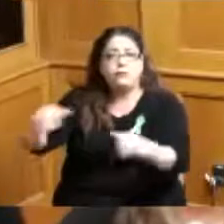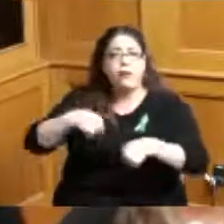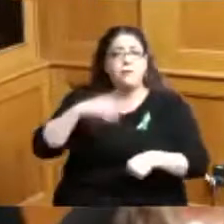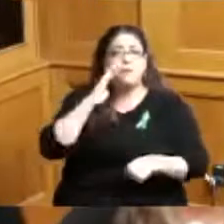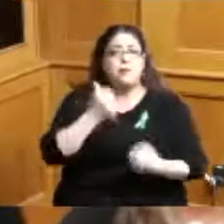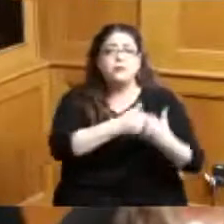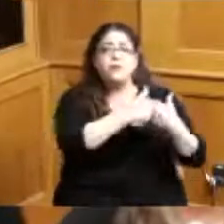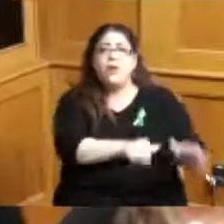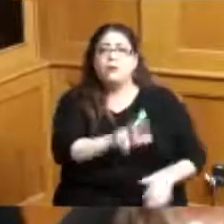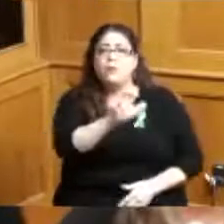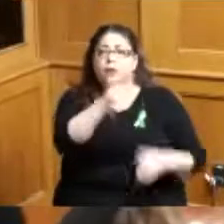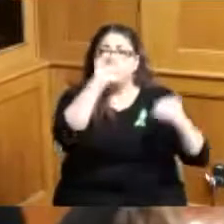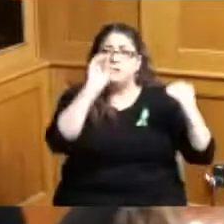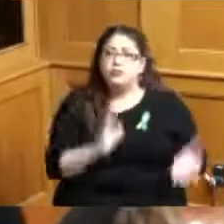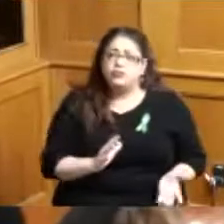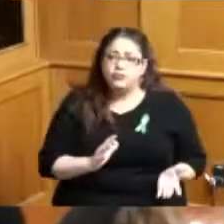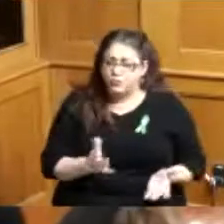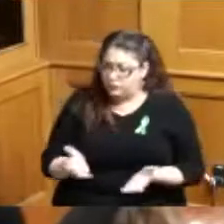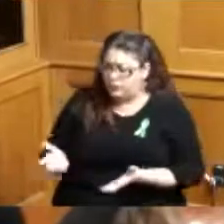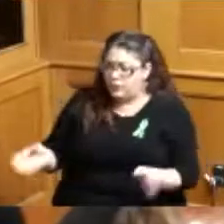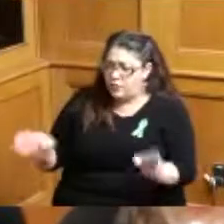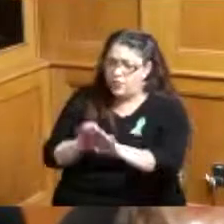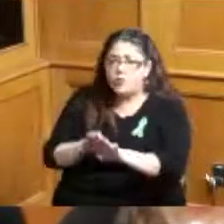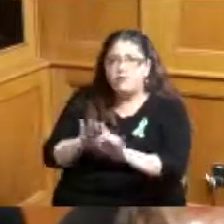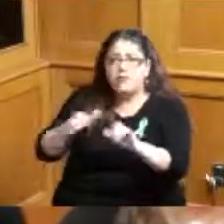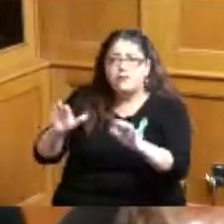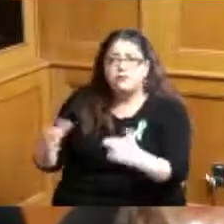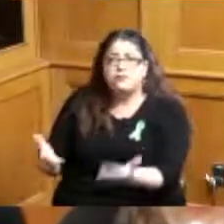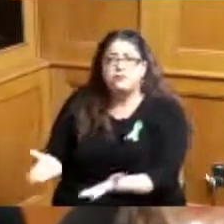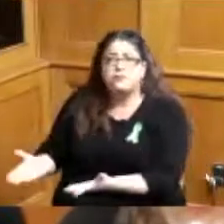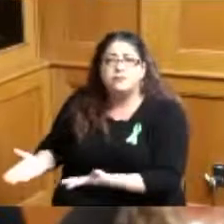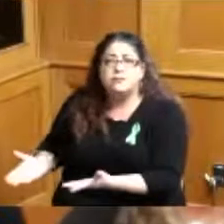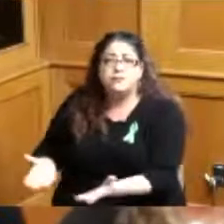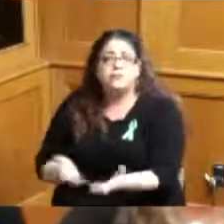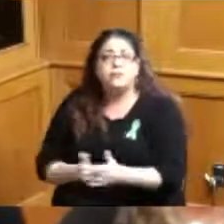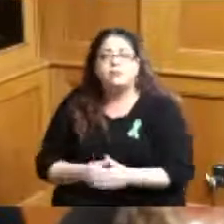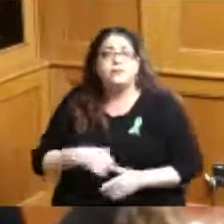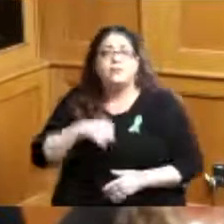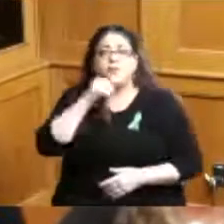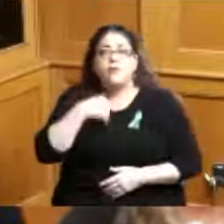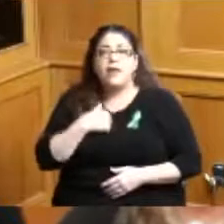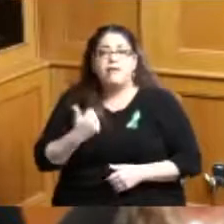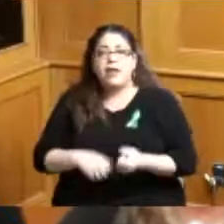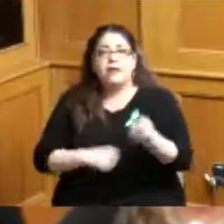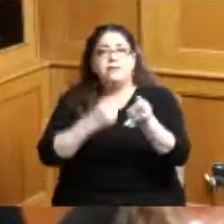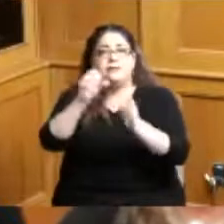state funding does not provide any support to do that because the state funding is focused